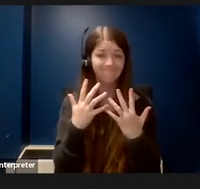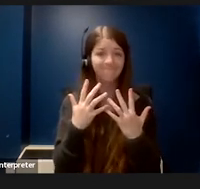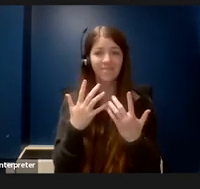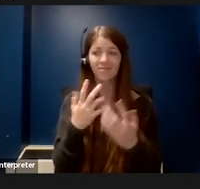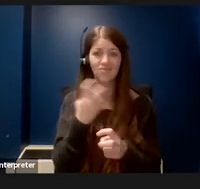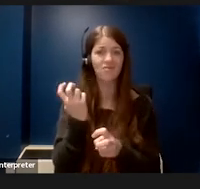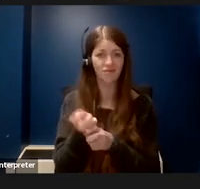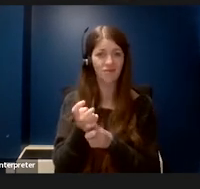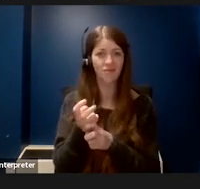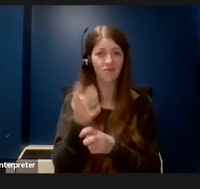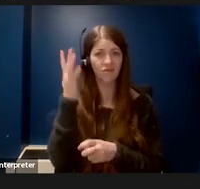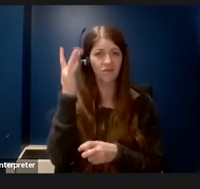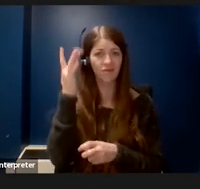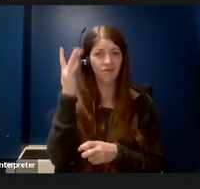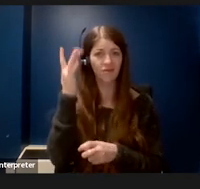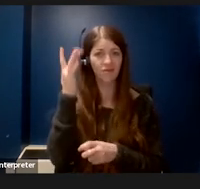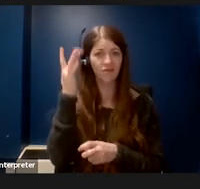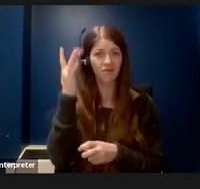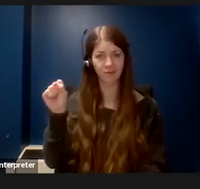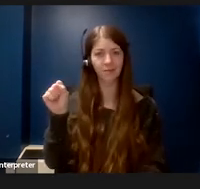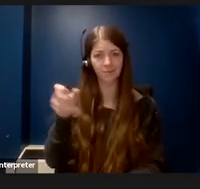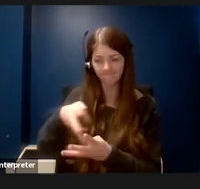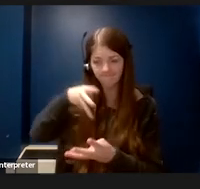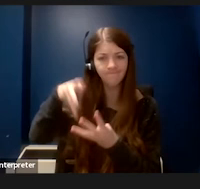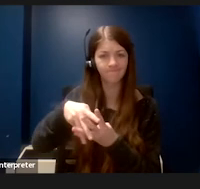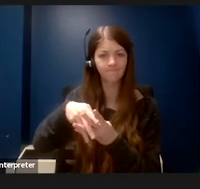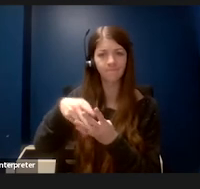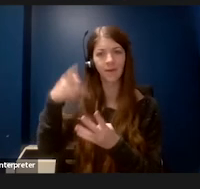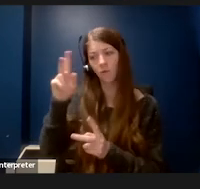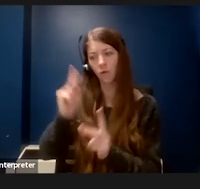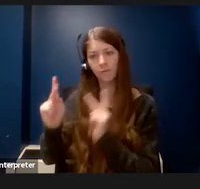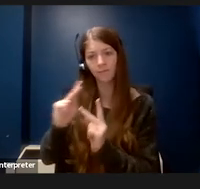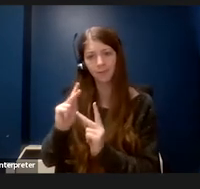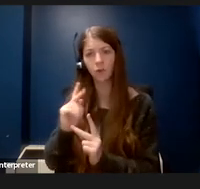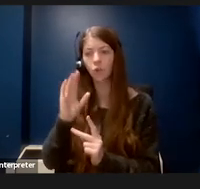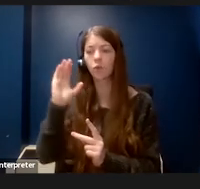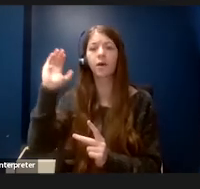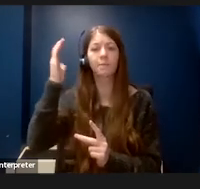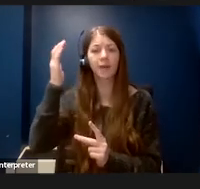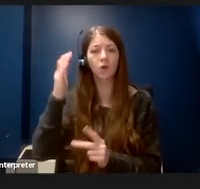because of the bias that exists towards people who appear or function differently.